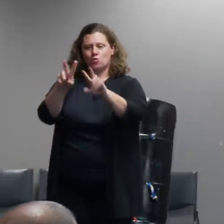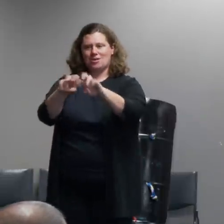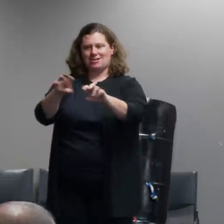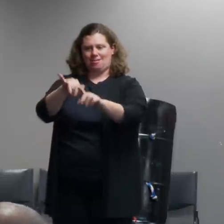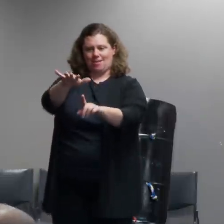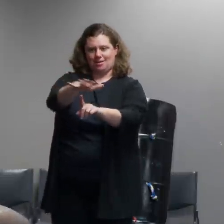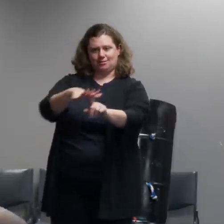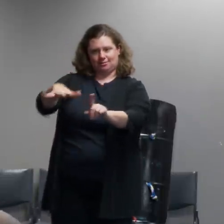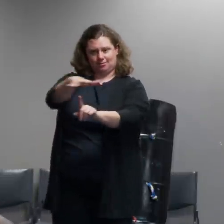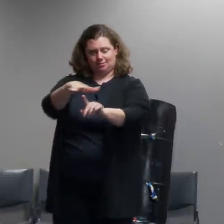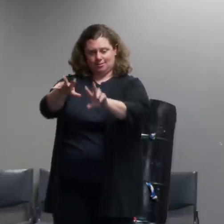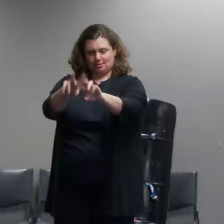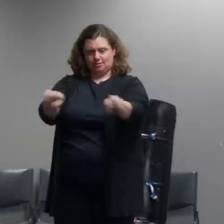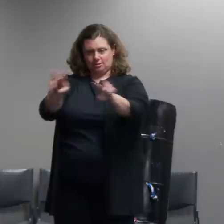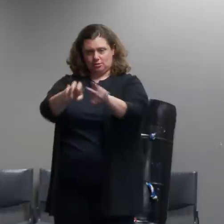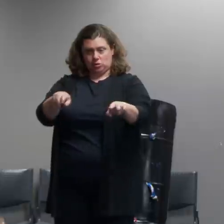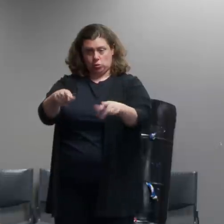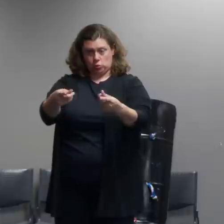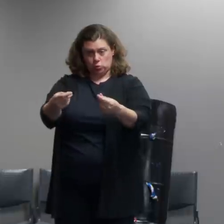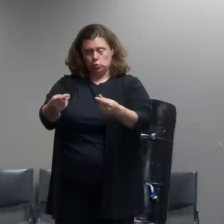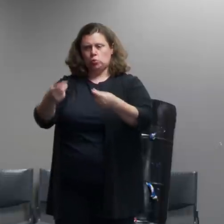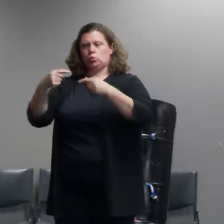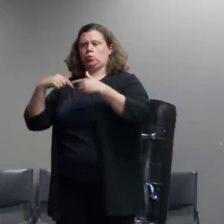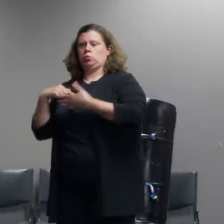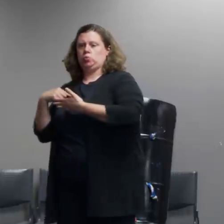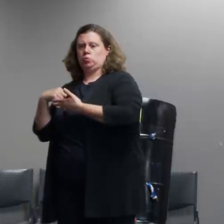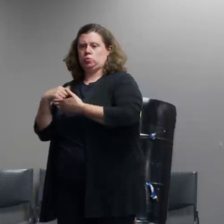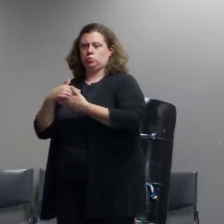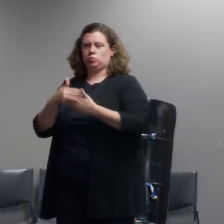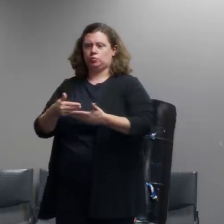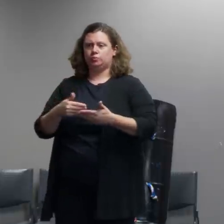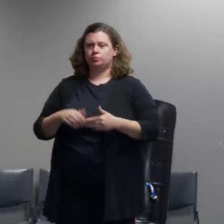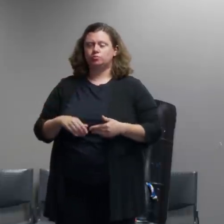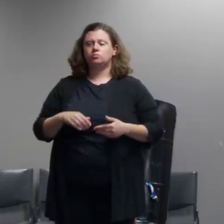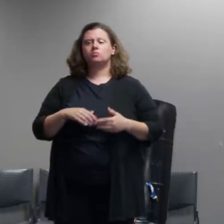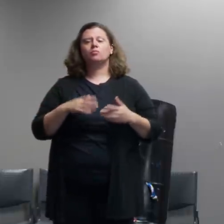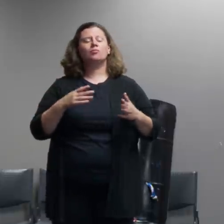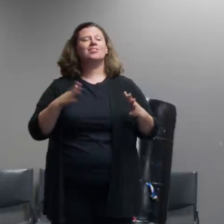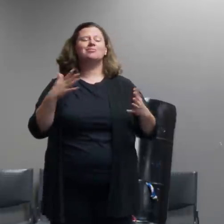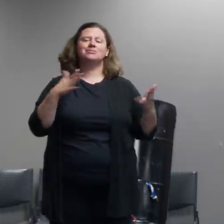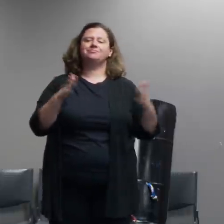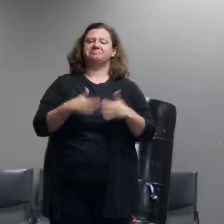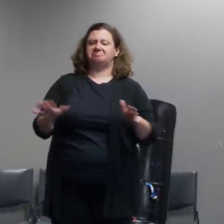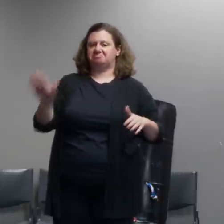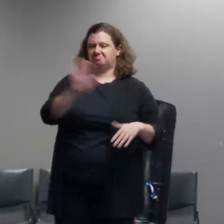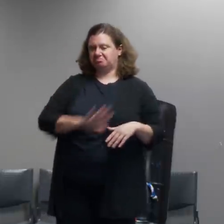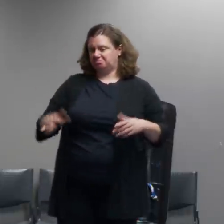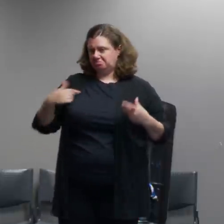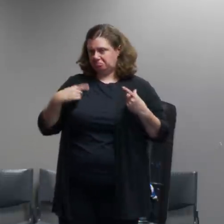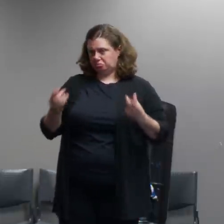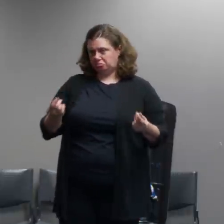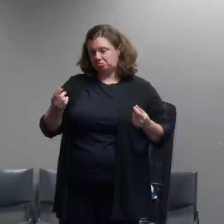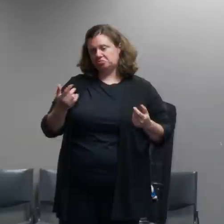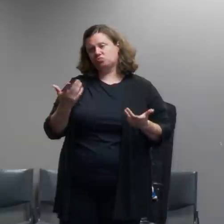and but in general we what the reason why we'll end up using cs gas